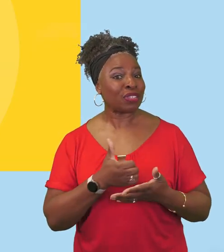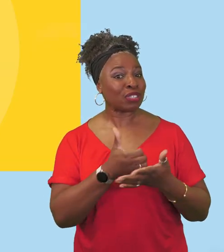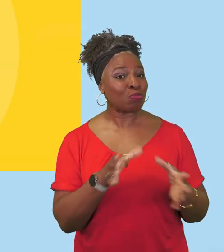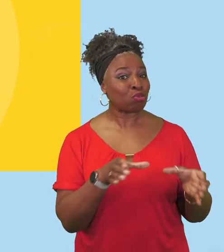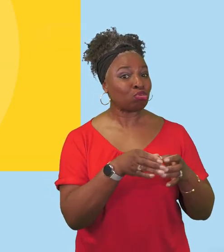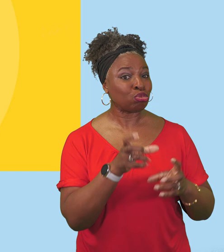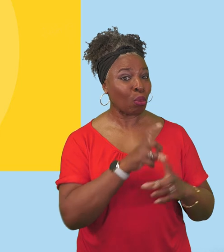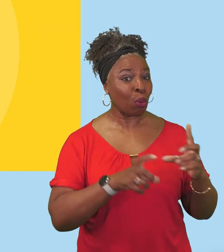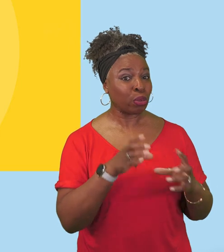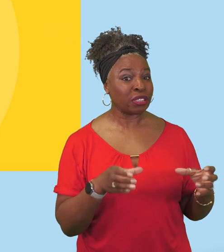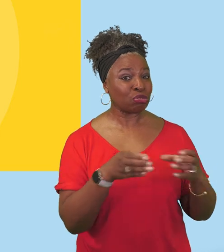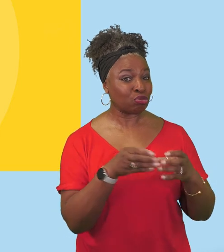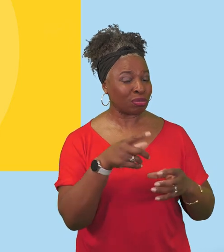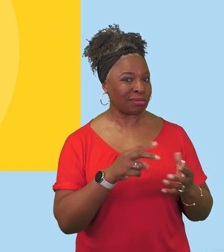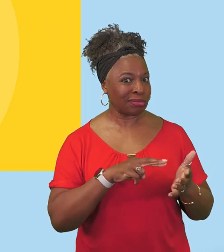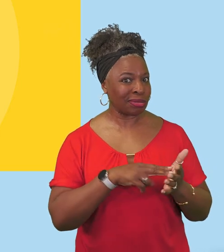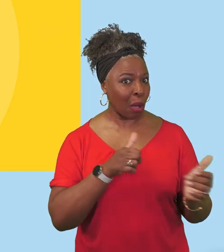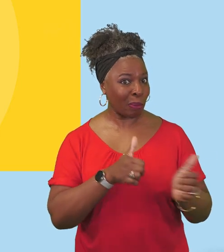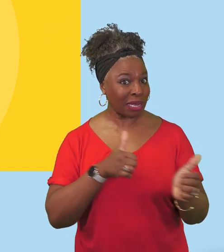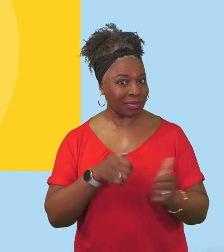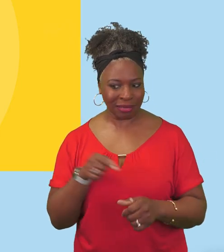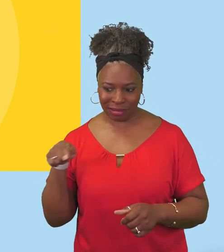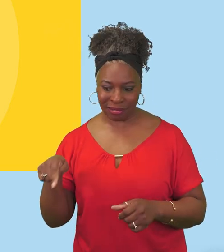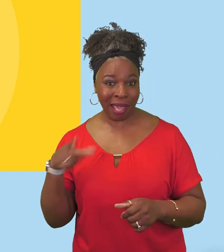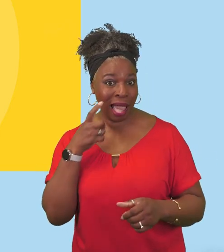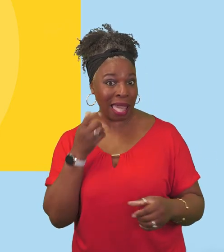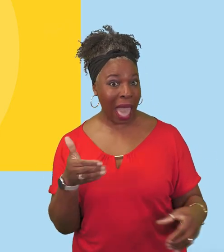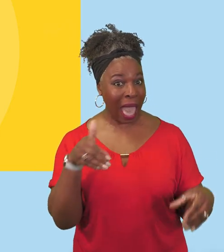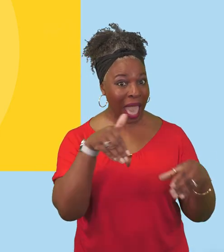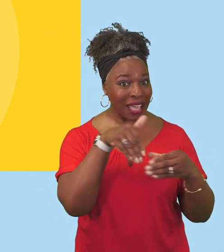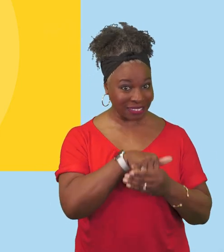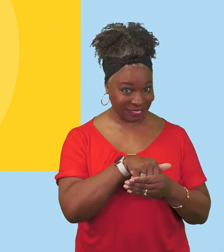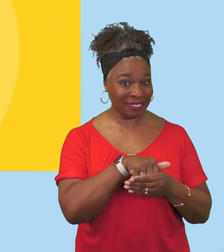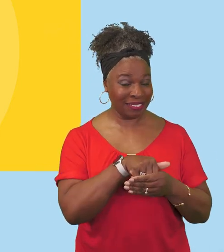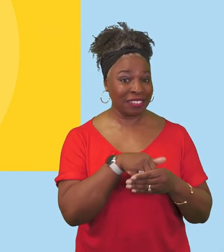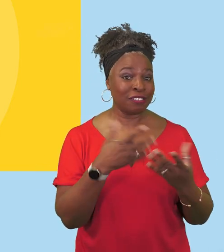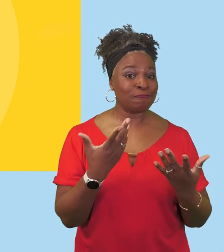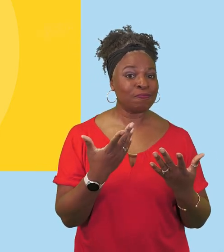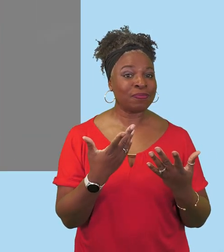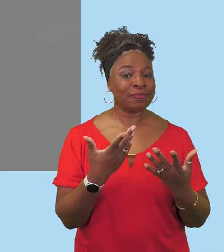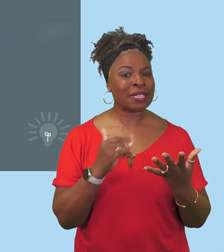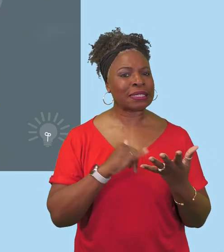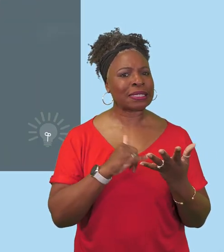groups and organisations children and young people and their parents can join. The SEND Local Offer